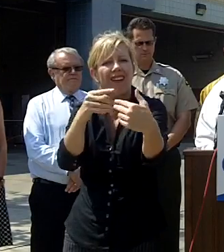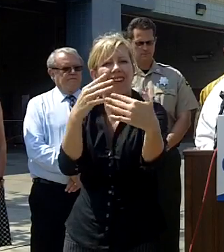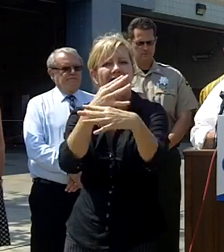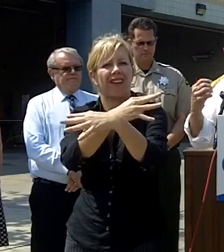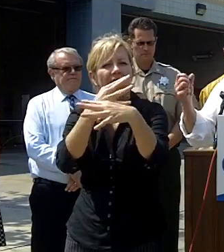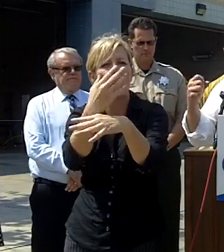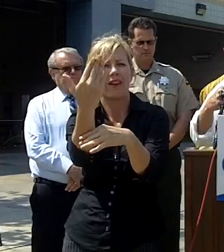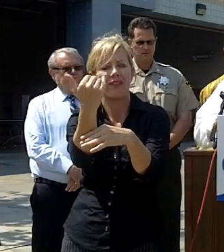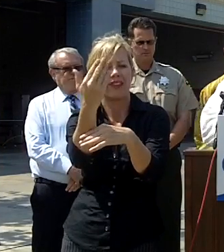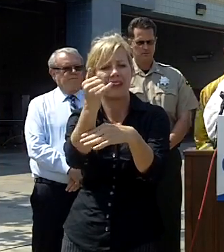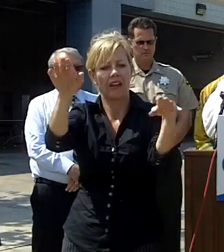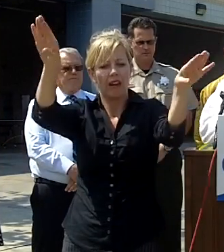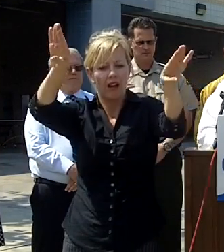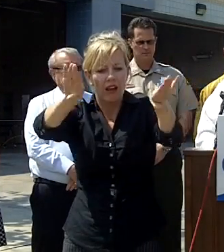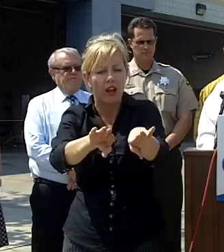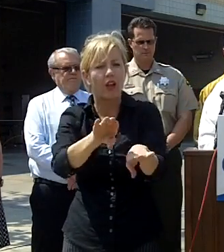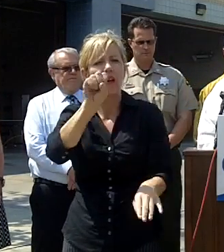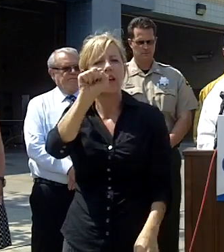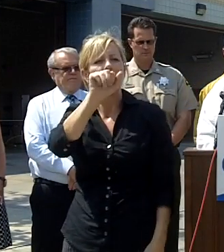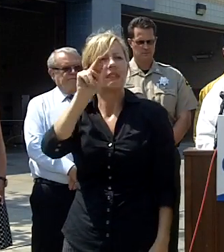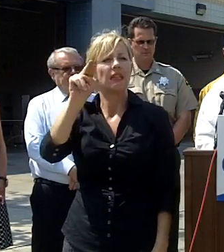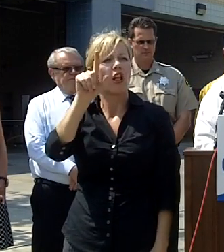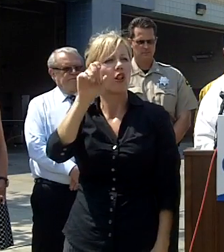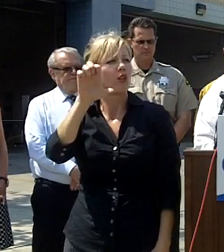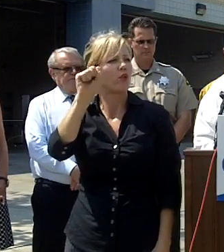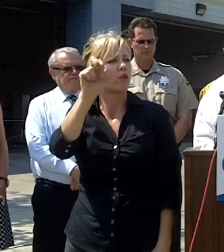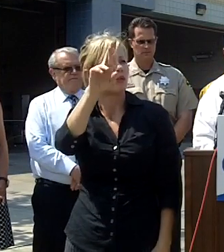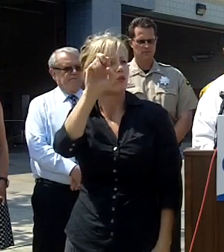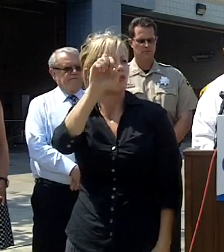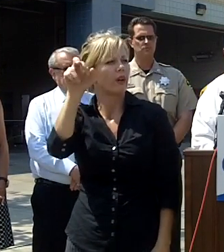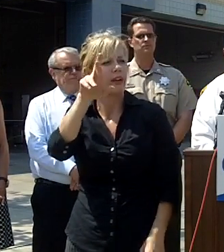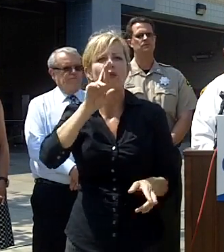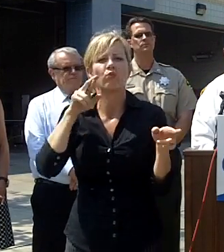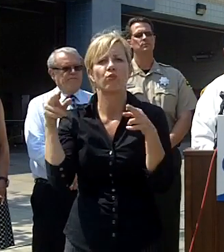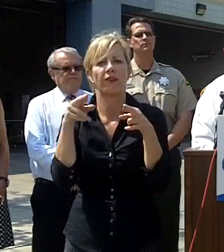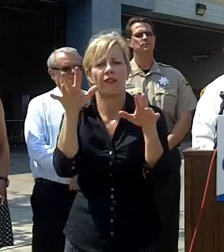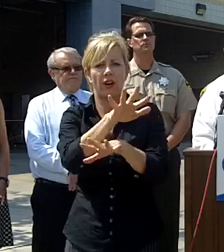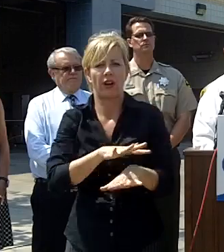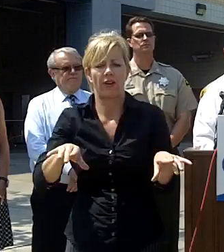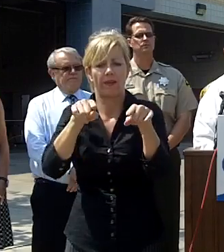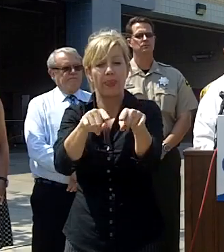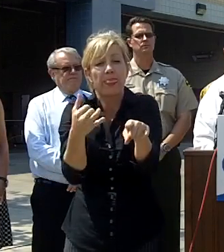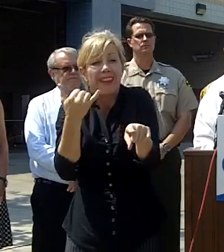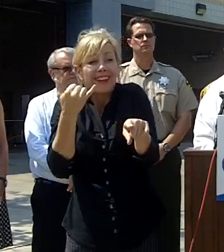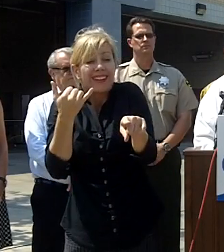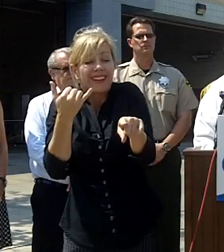Canyon the San Luis Rey River area and then now we have another reported fire just north of Escondido